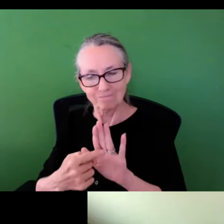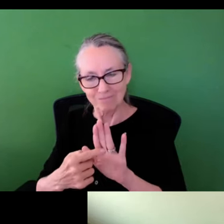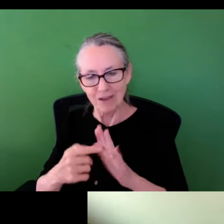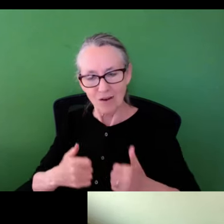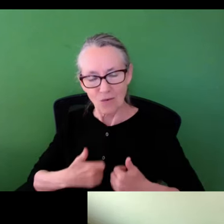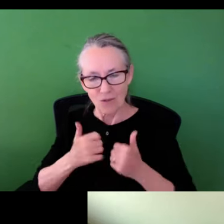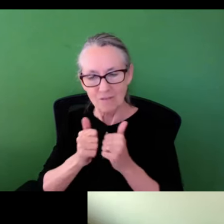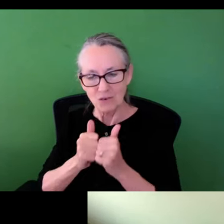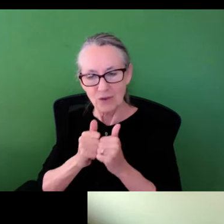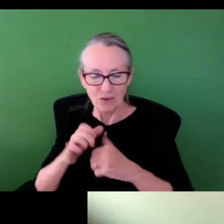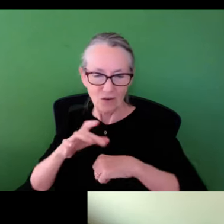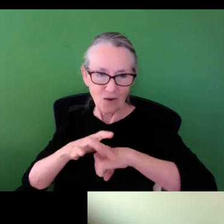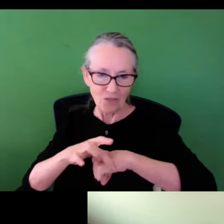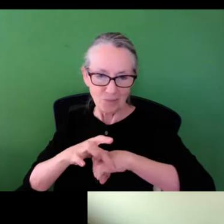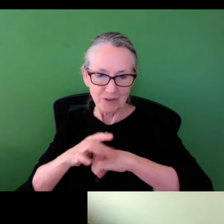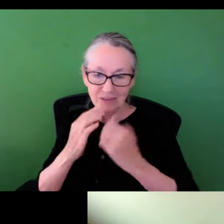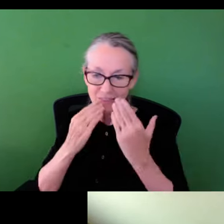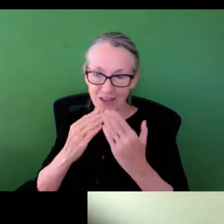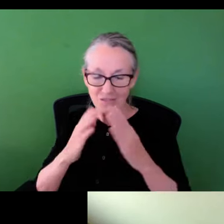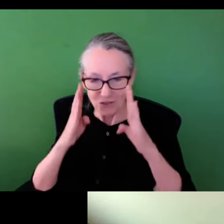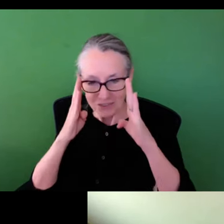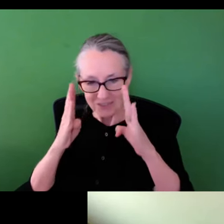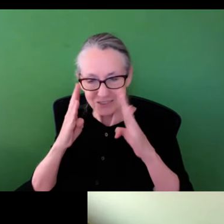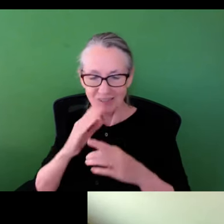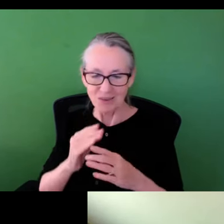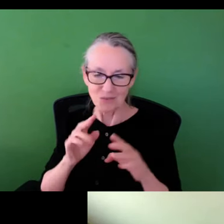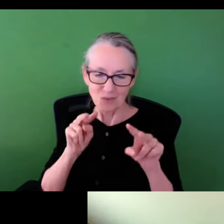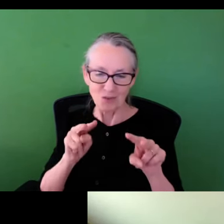reveal, the changing nature of our lives together on the planet.